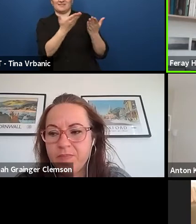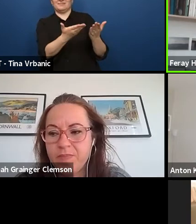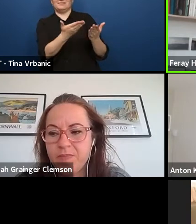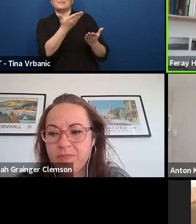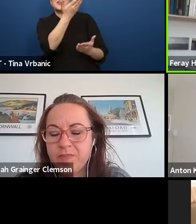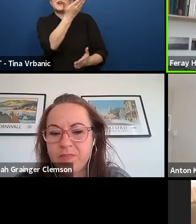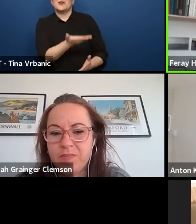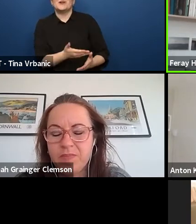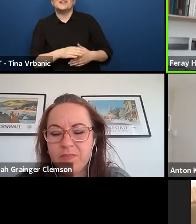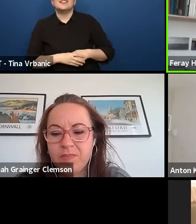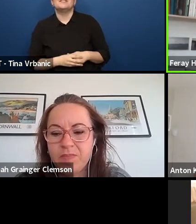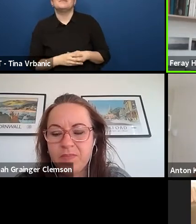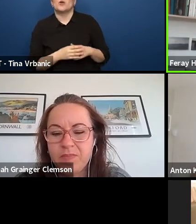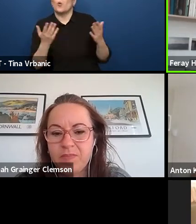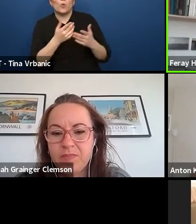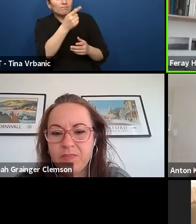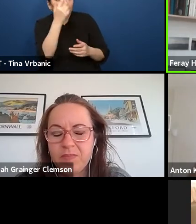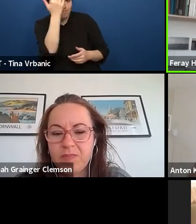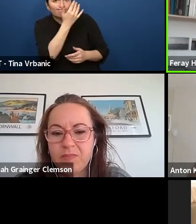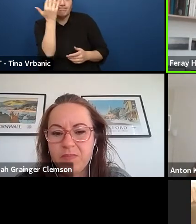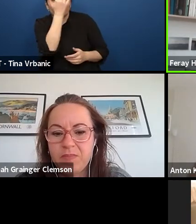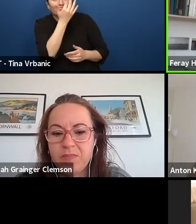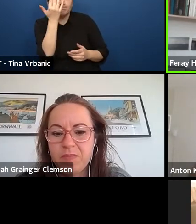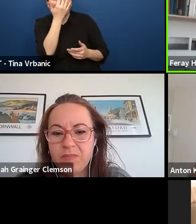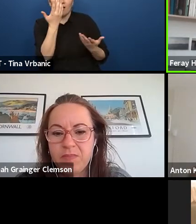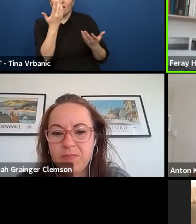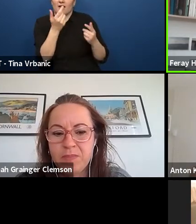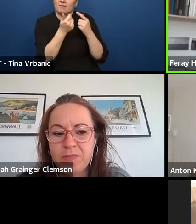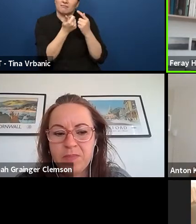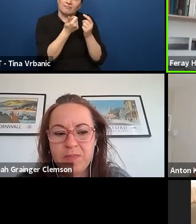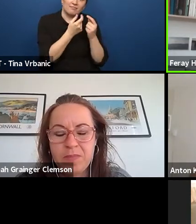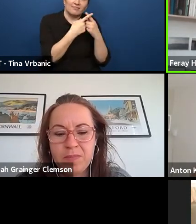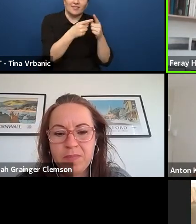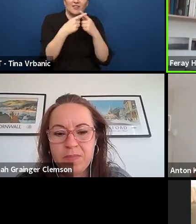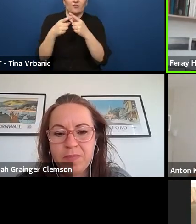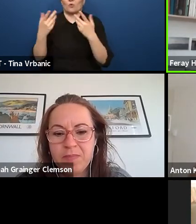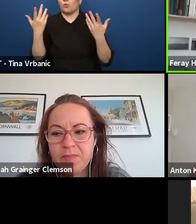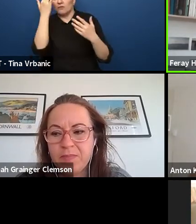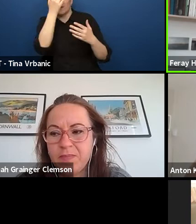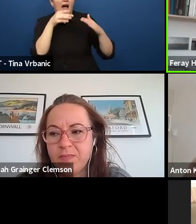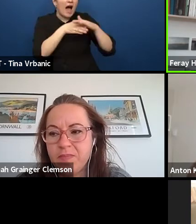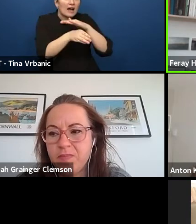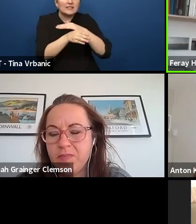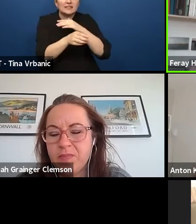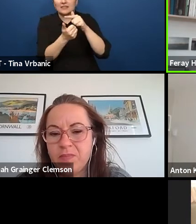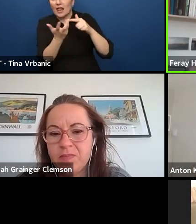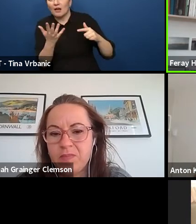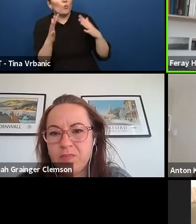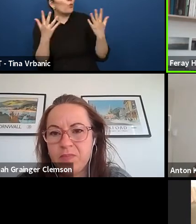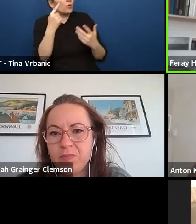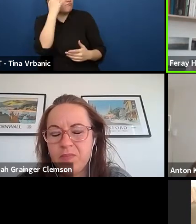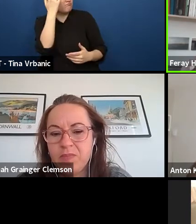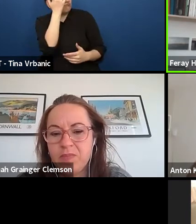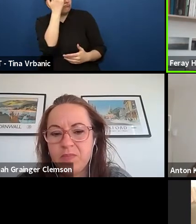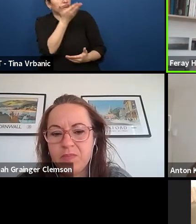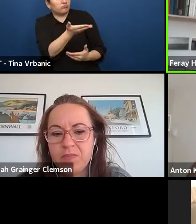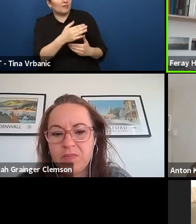what she's thinking about, all these questions of access because I'm I'm thinking like, okay, we want to give access.